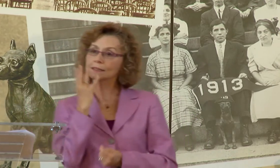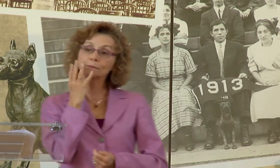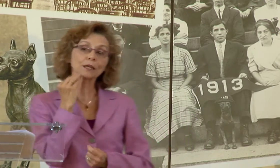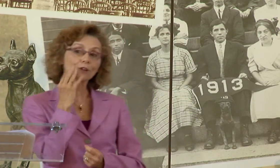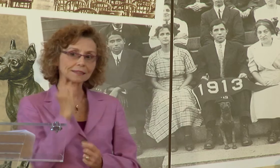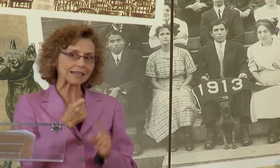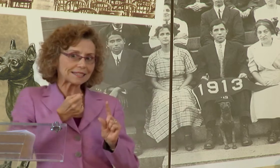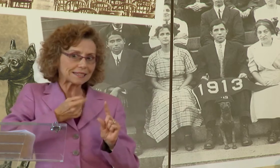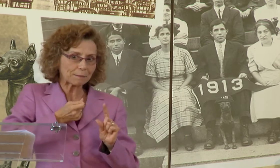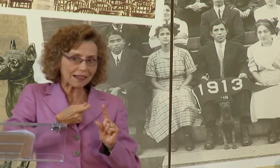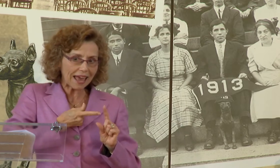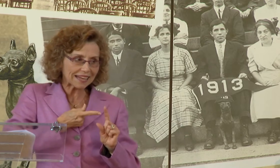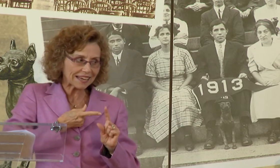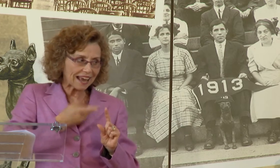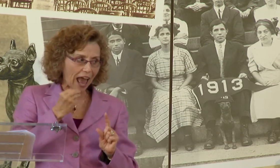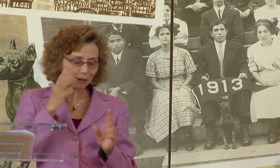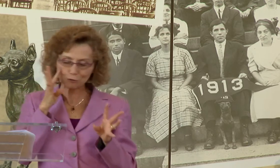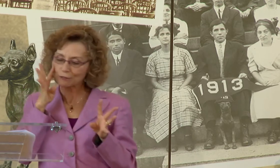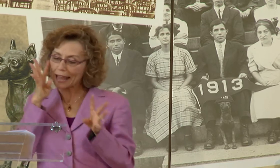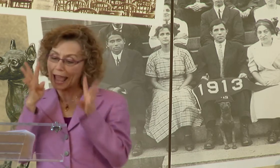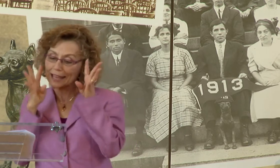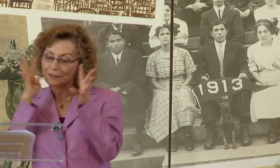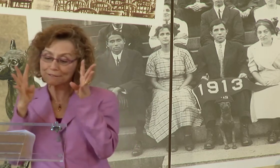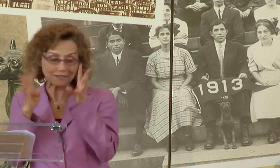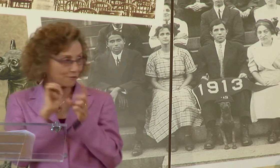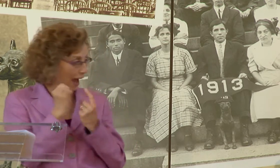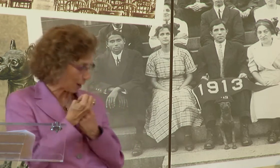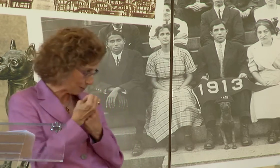THE PIGMENTAL TEAM WILL EXPERIENCE AS WELL A STIMULATING